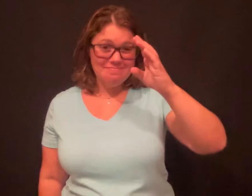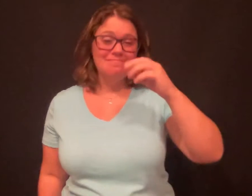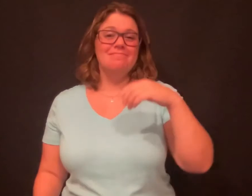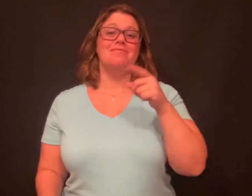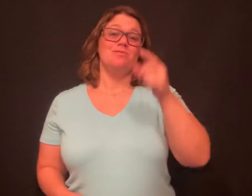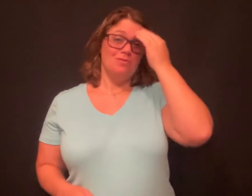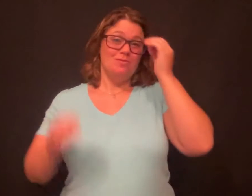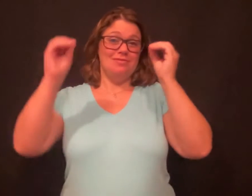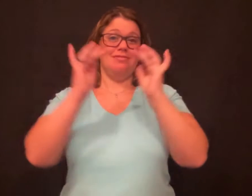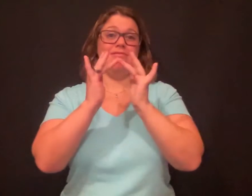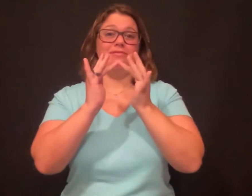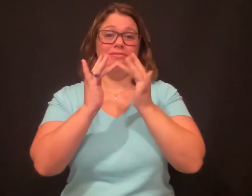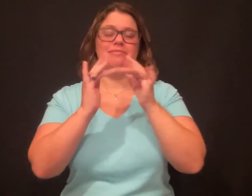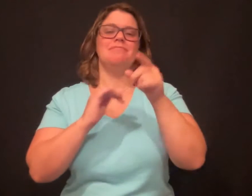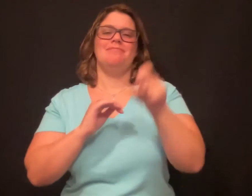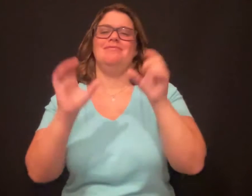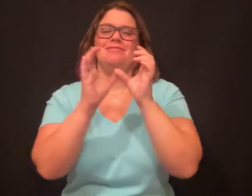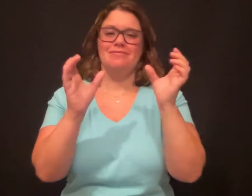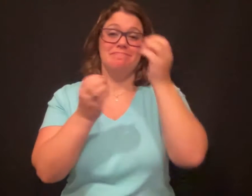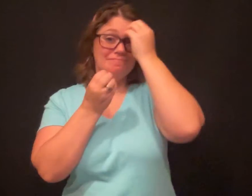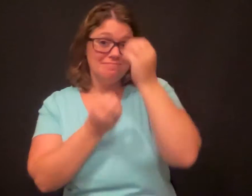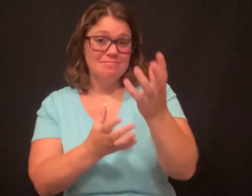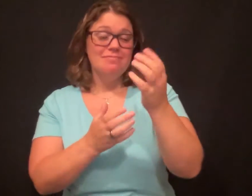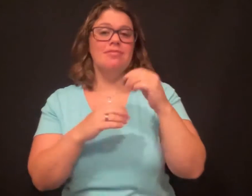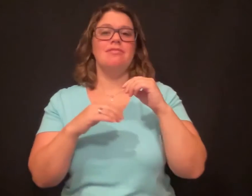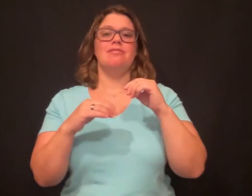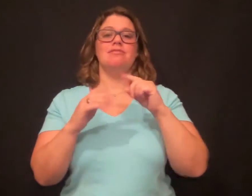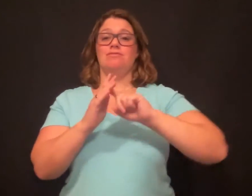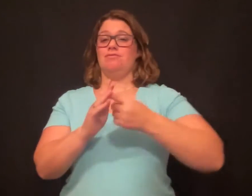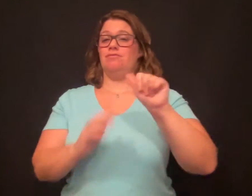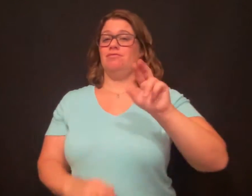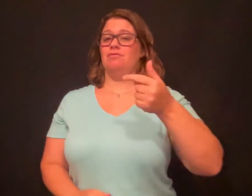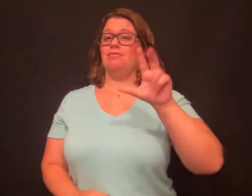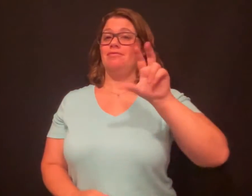Hello! Did you know that to teach online, you will need to be certified? Let you know, starting on August 30, 2021: